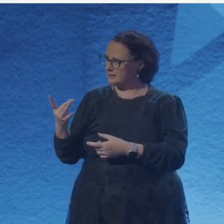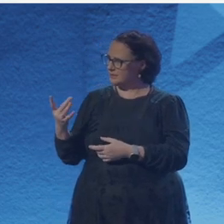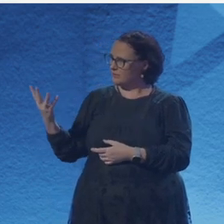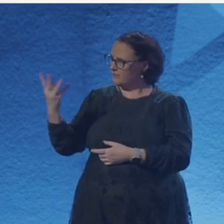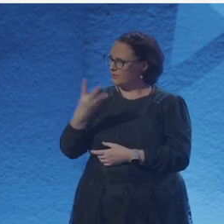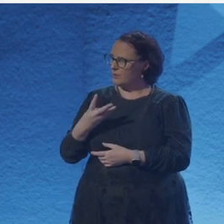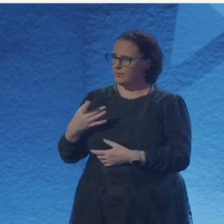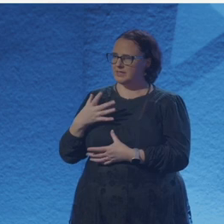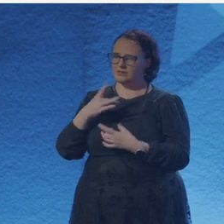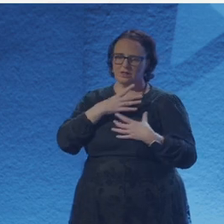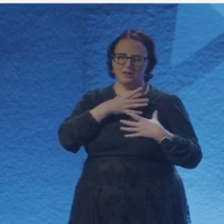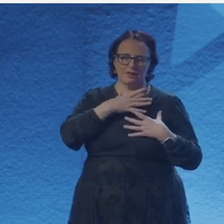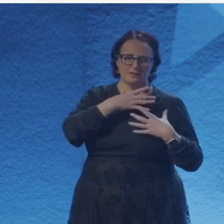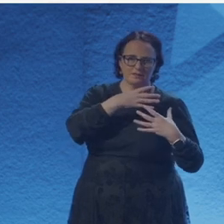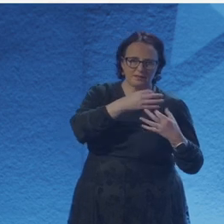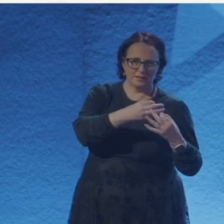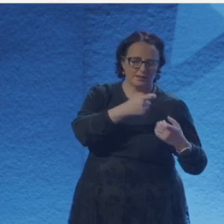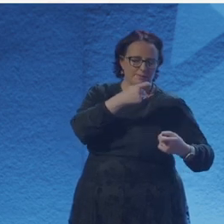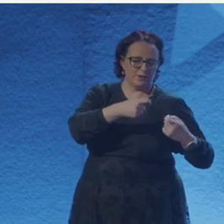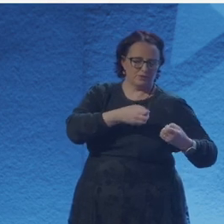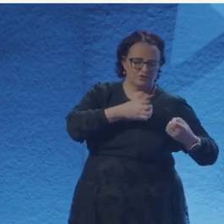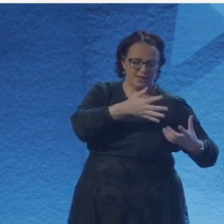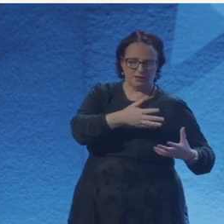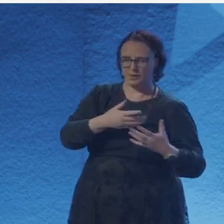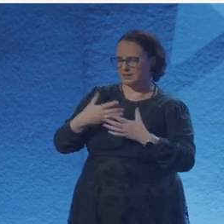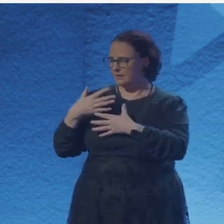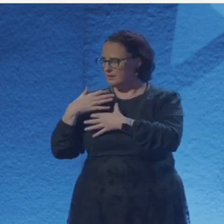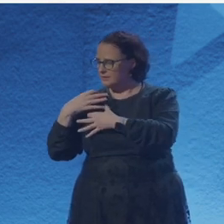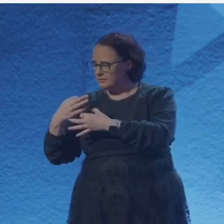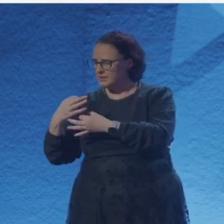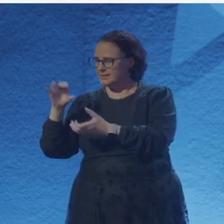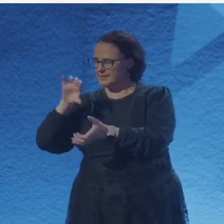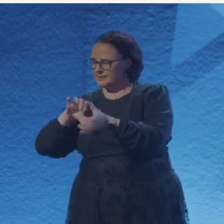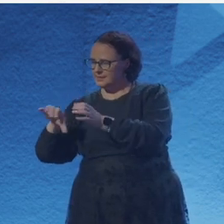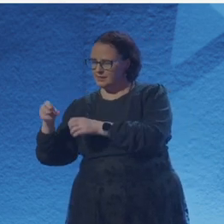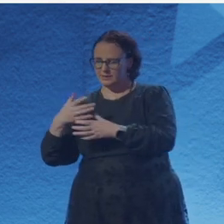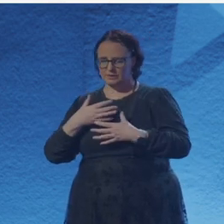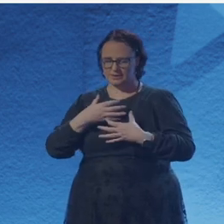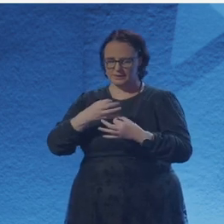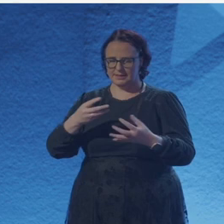And then Rucha as someone who's an engineer and very recently started poetry, so you've all come at physics and poetry in very different ways.